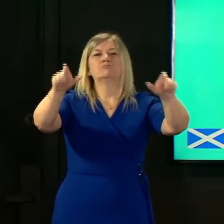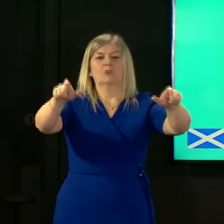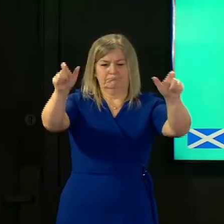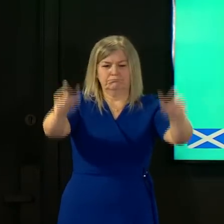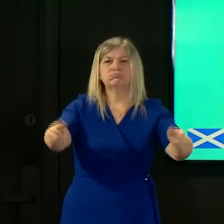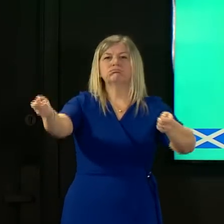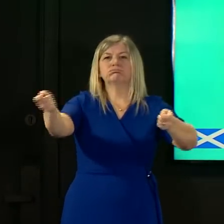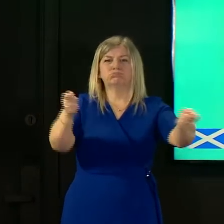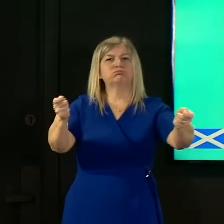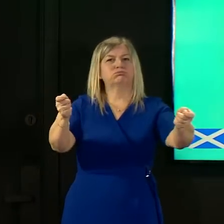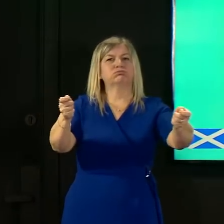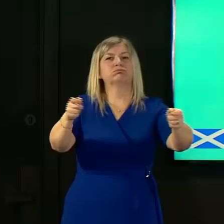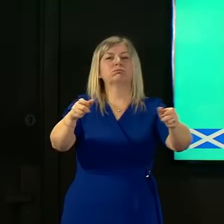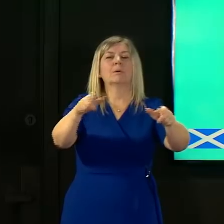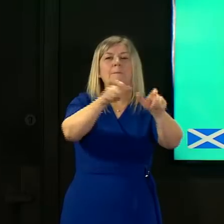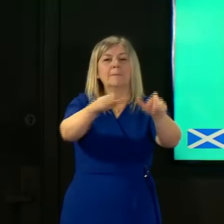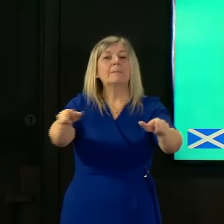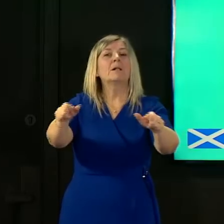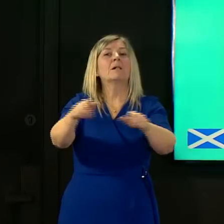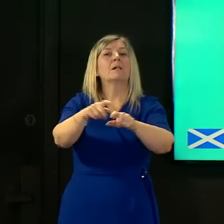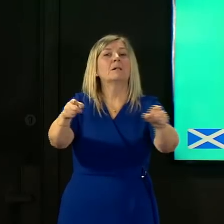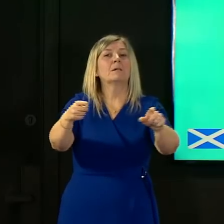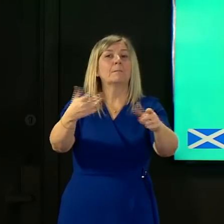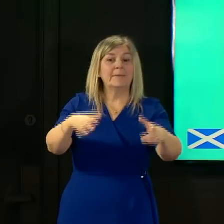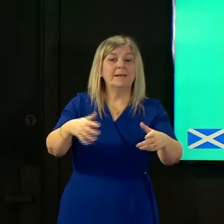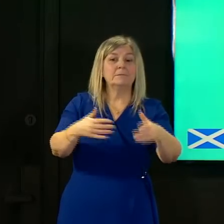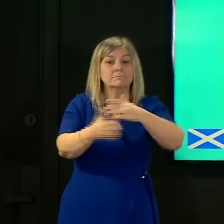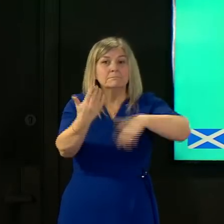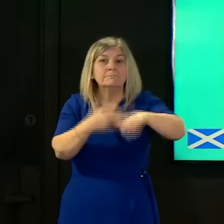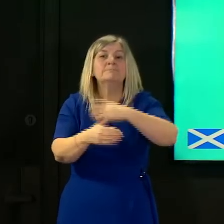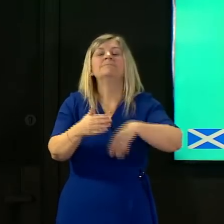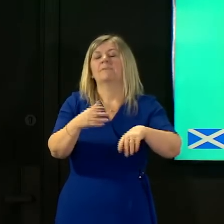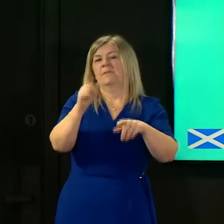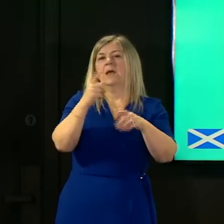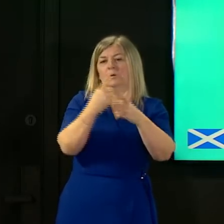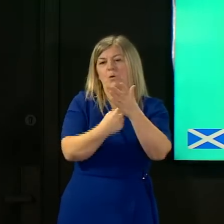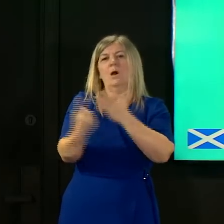and make sure that it doesn't get a chance to establish itself in the plethora